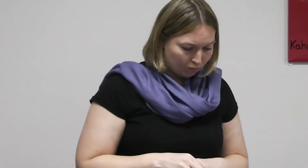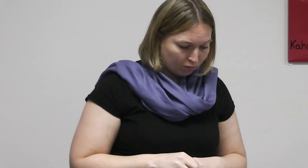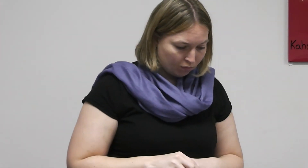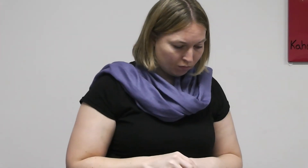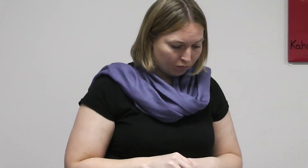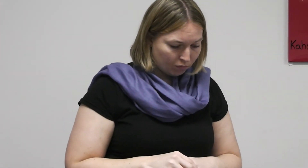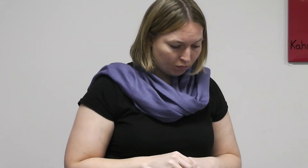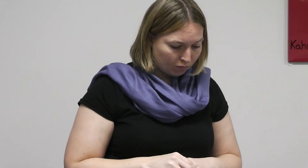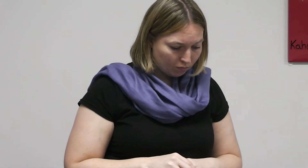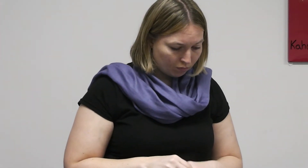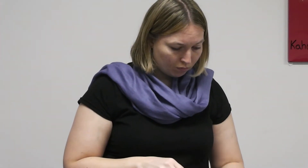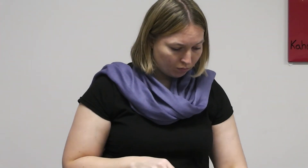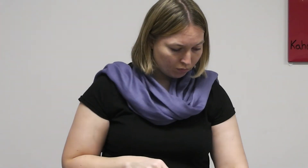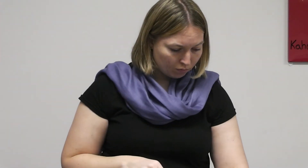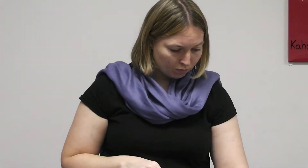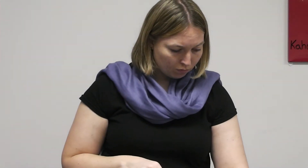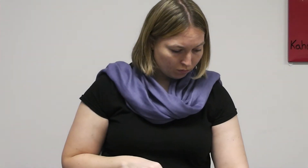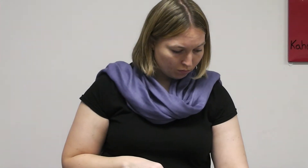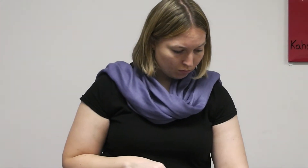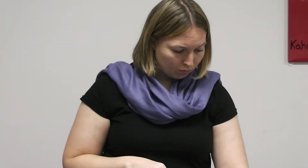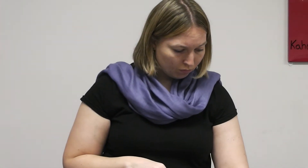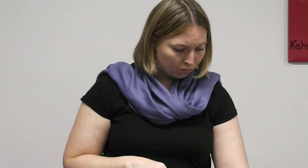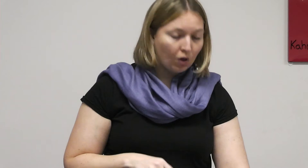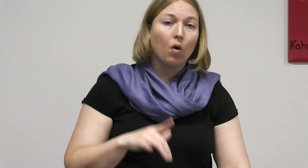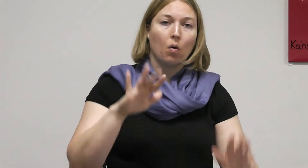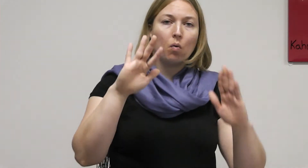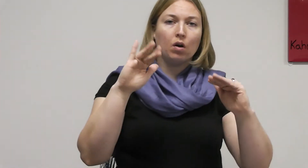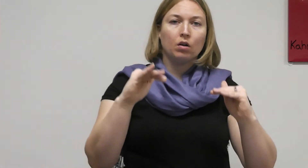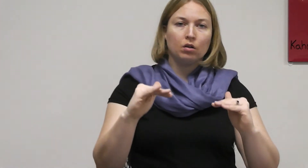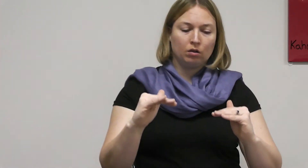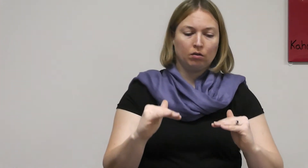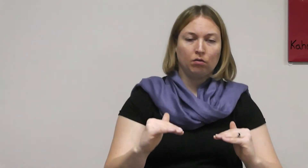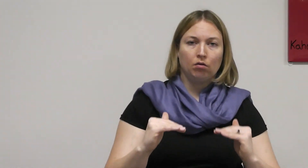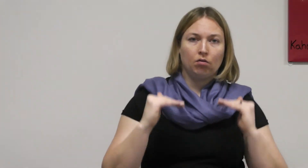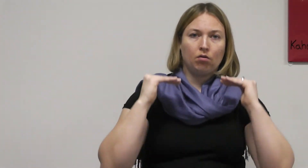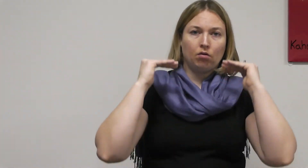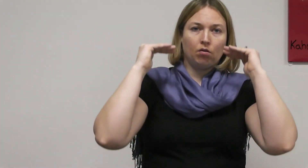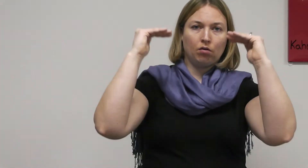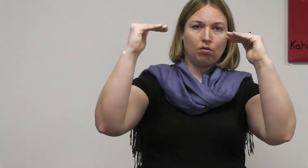PROMOTION/BE-PROMOTED